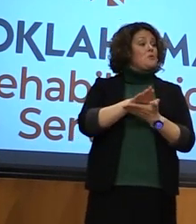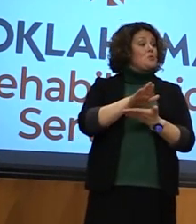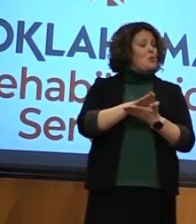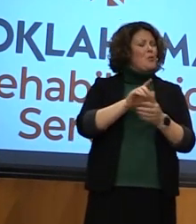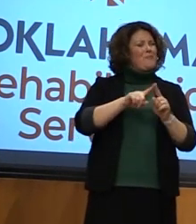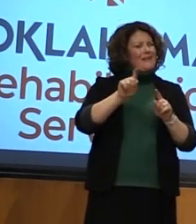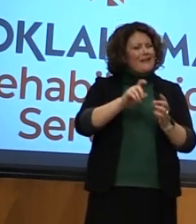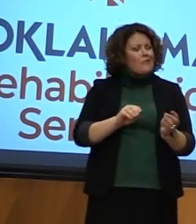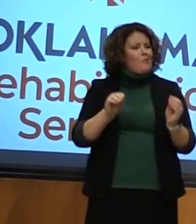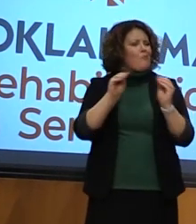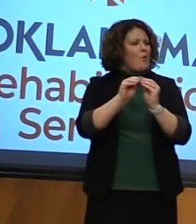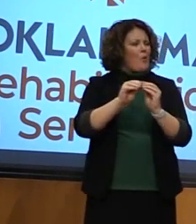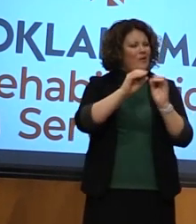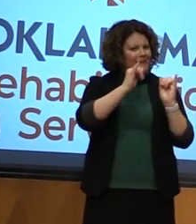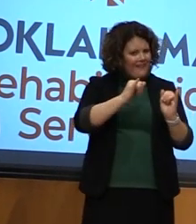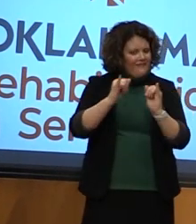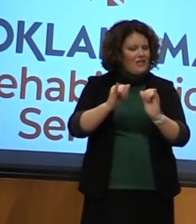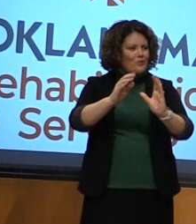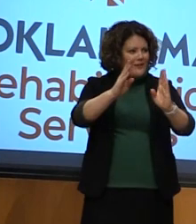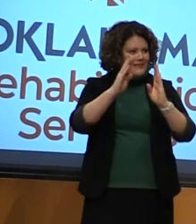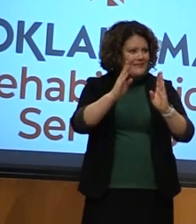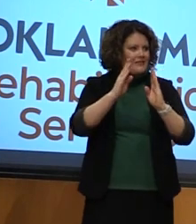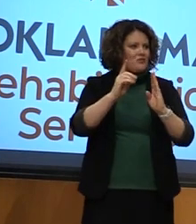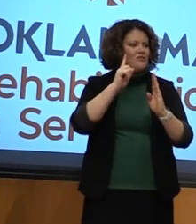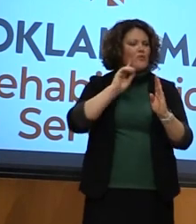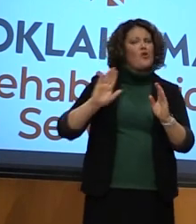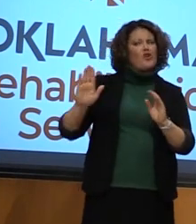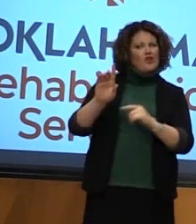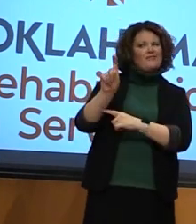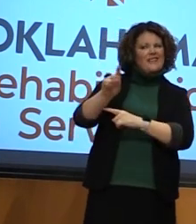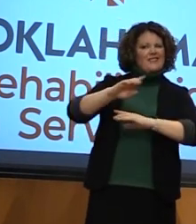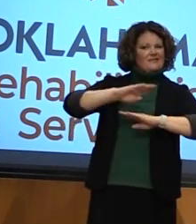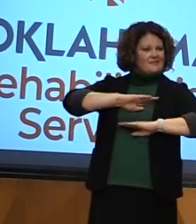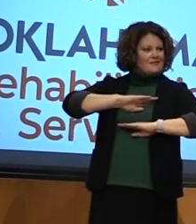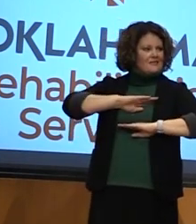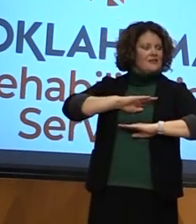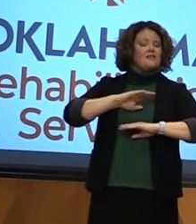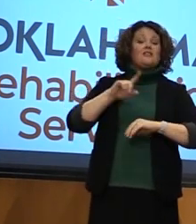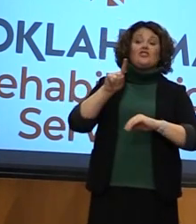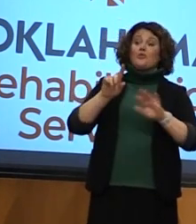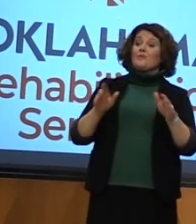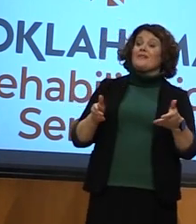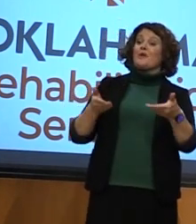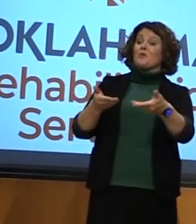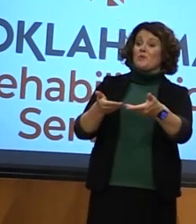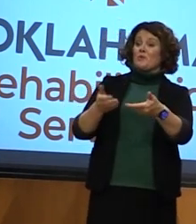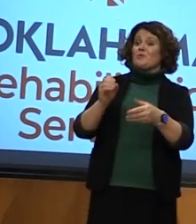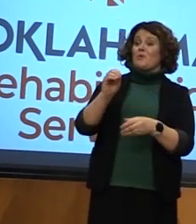needed more individual attention to her learning needs. She was introduced to the Oklahoma School